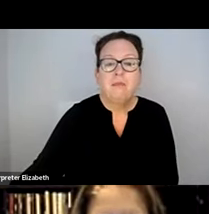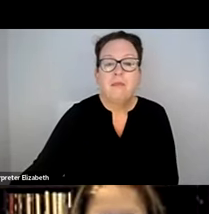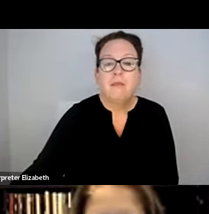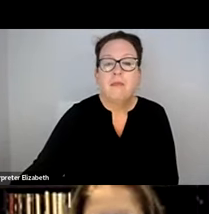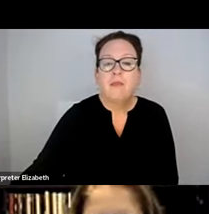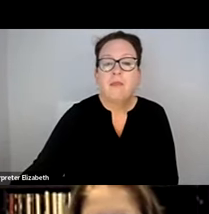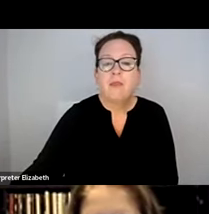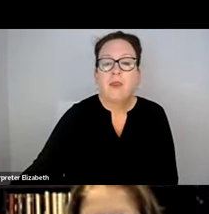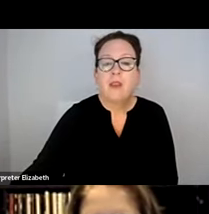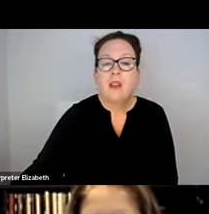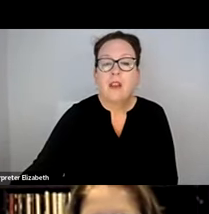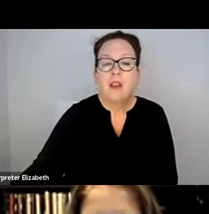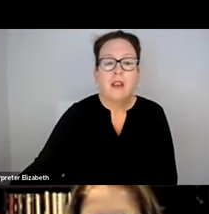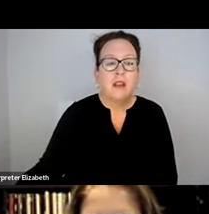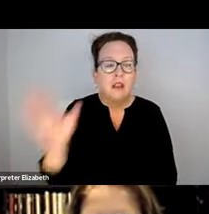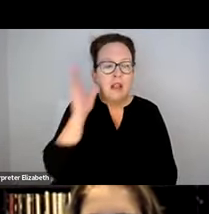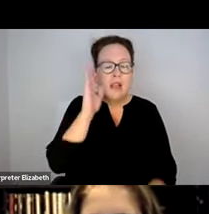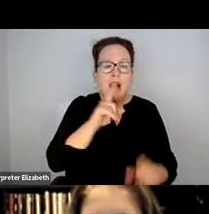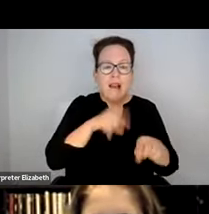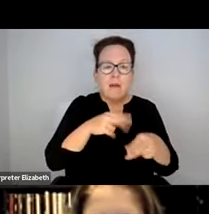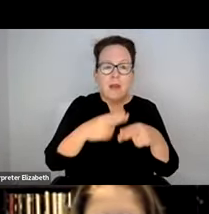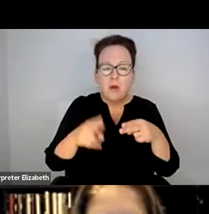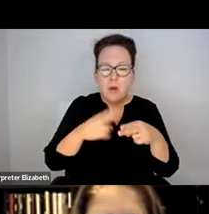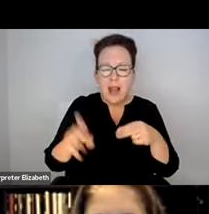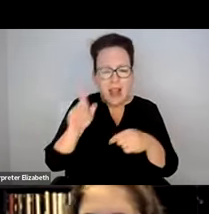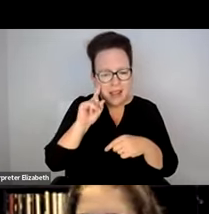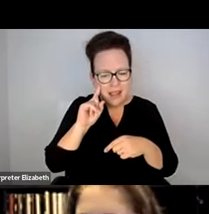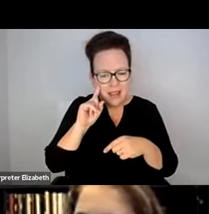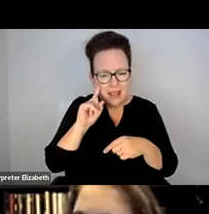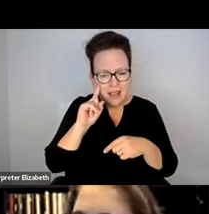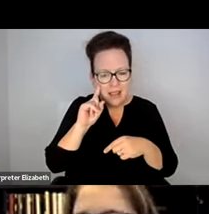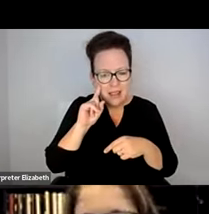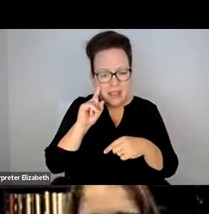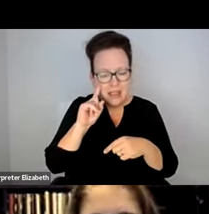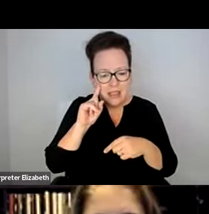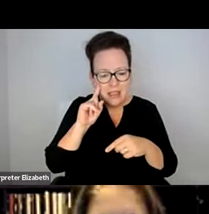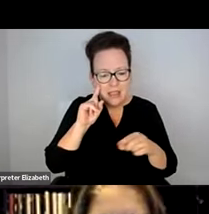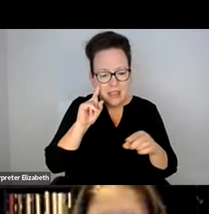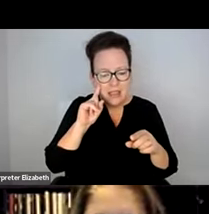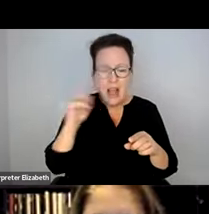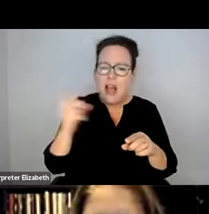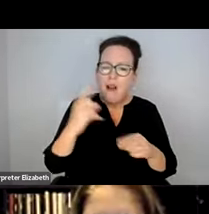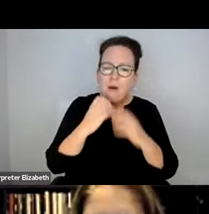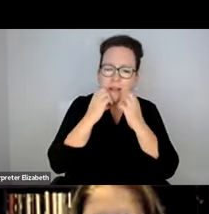THANKS, TOM. GO FOR IT. I'LL BE QUICK.